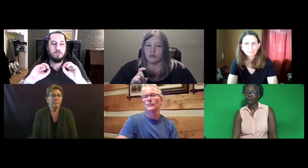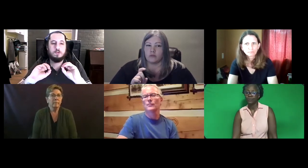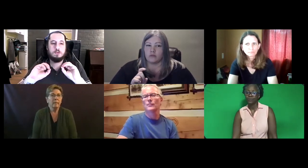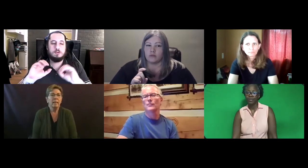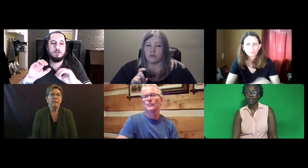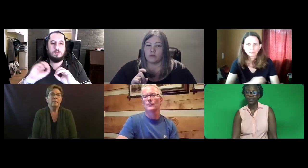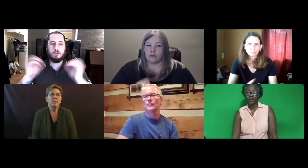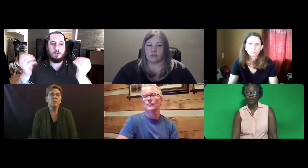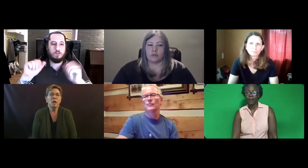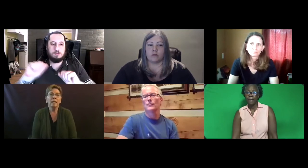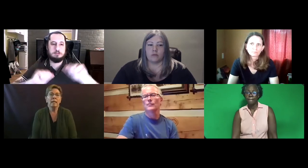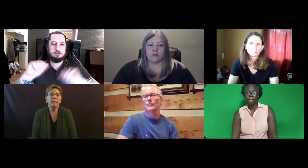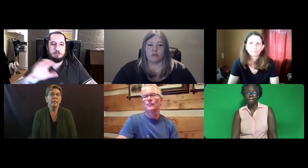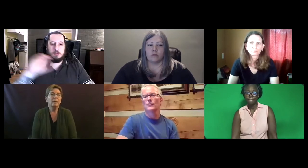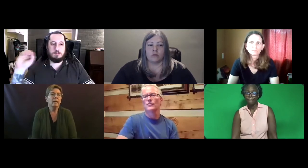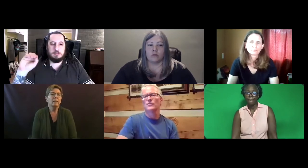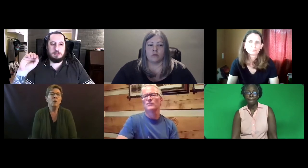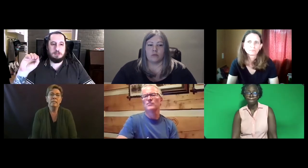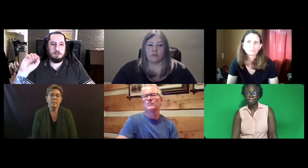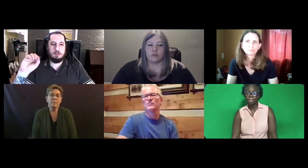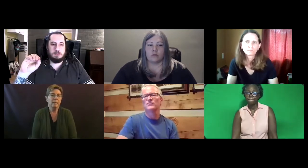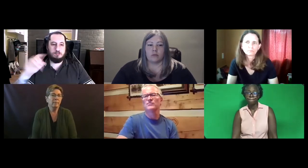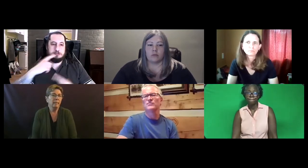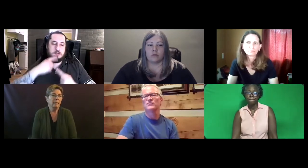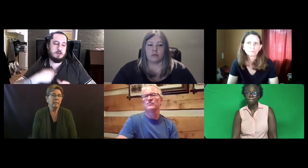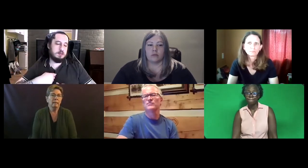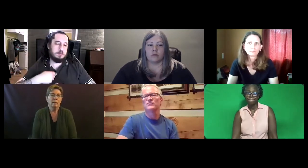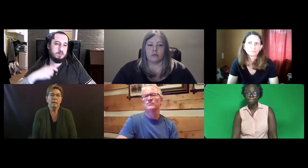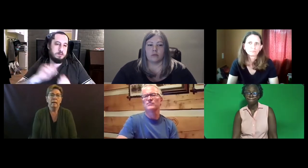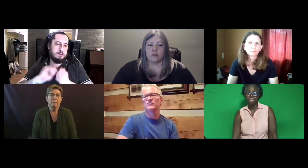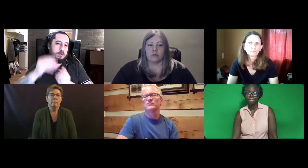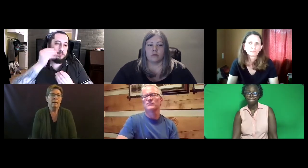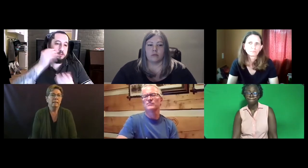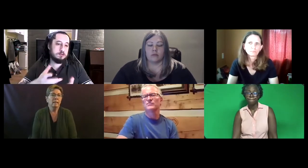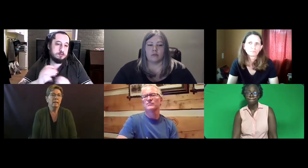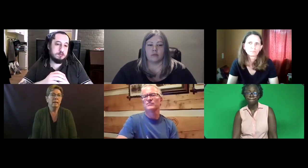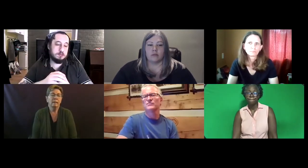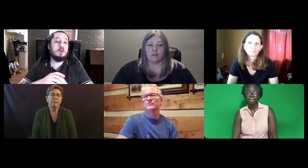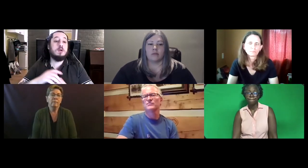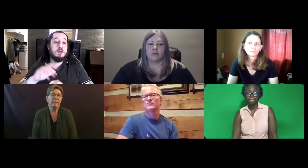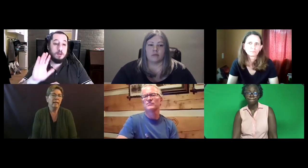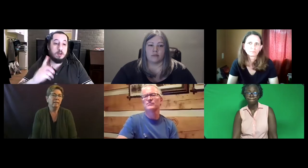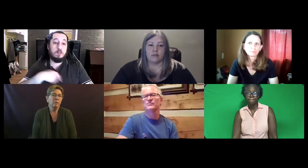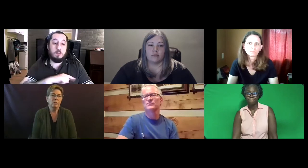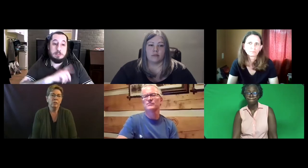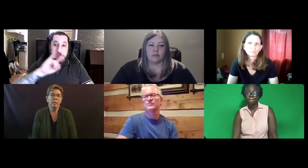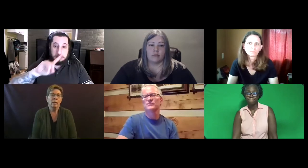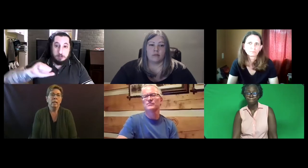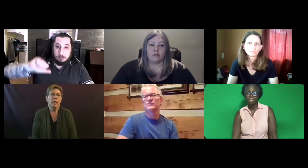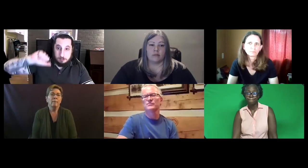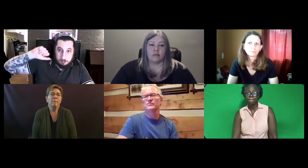Jon: No assessment company has given me that information.